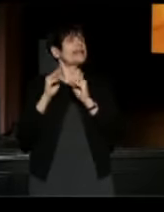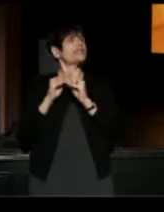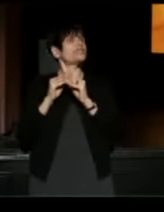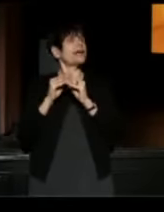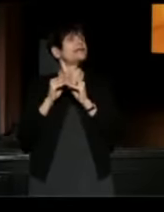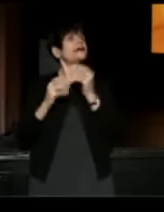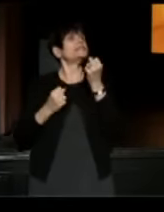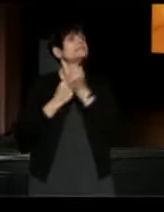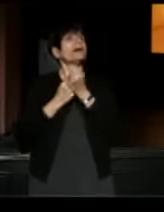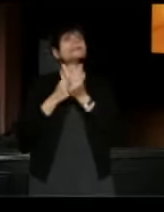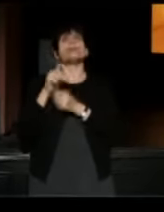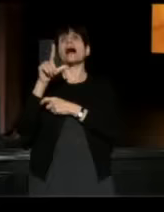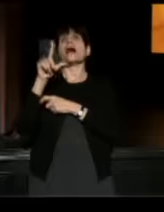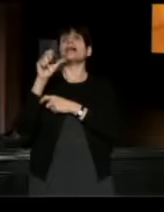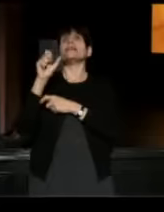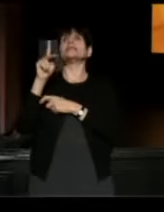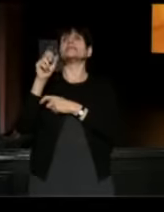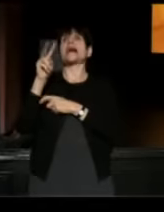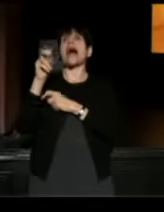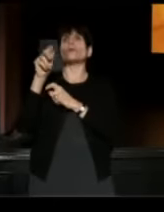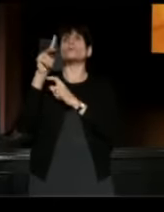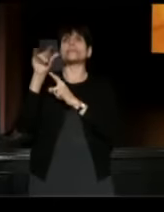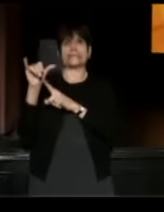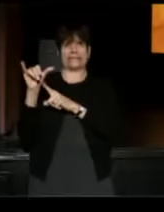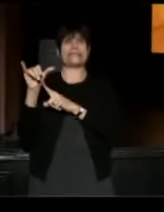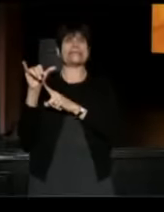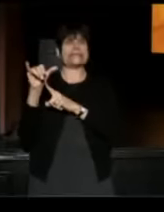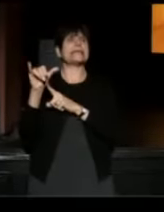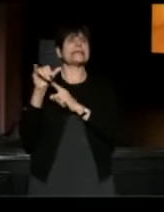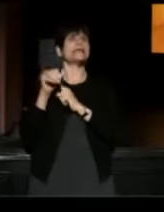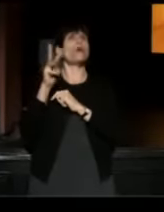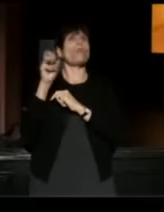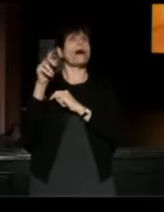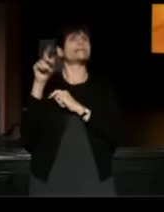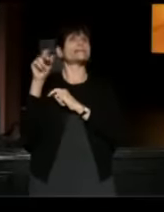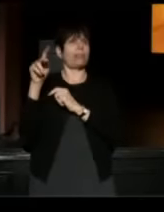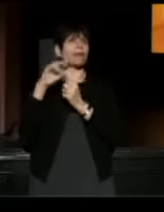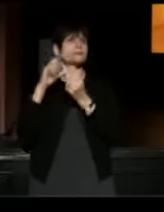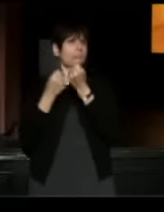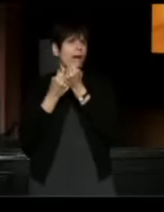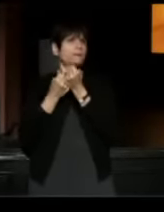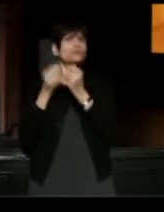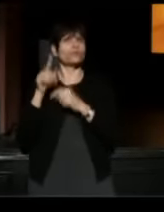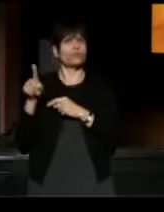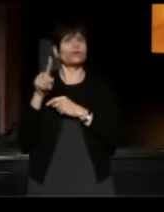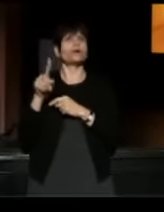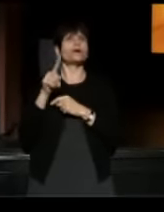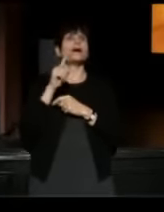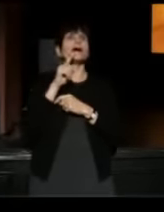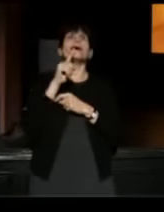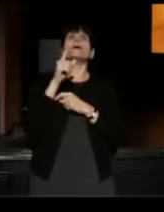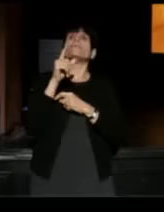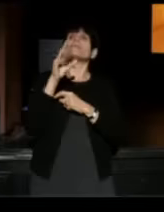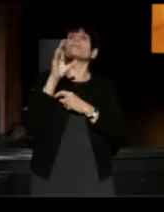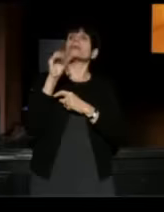I am excited to share something truly special with you. As a part of TCG's Equity Diversity and Inclusion initiative,